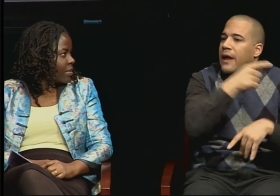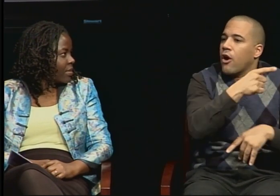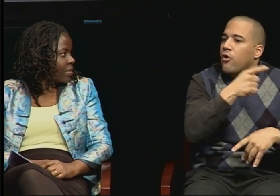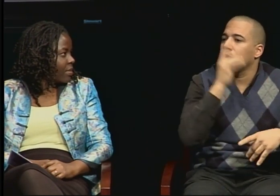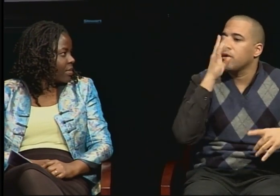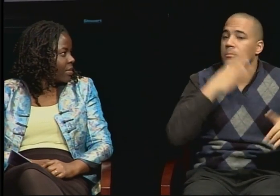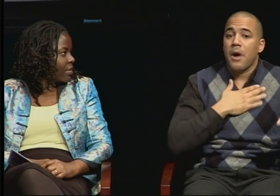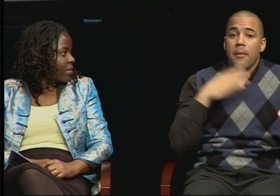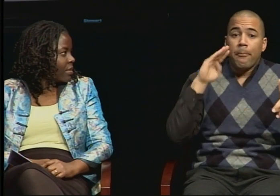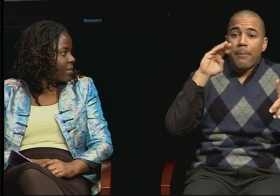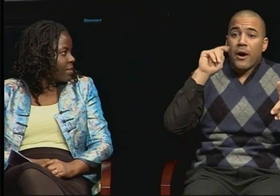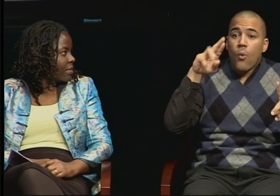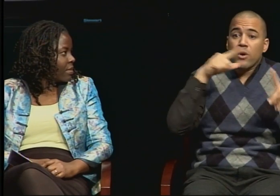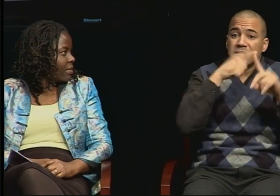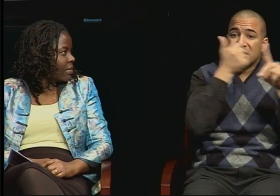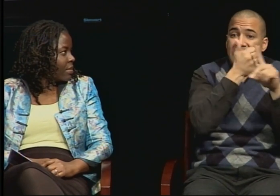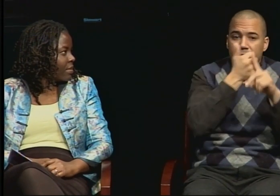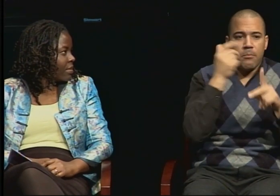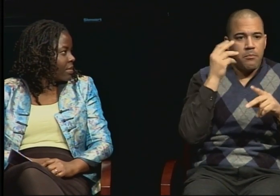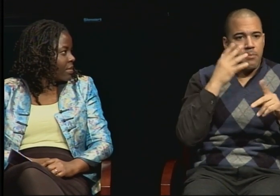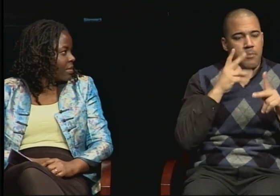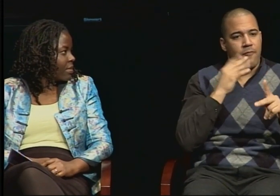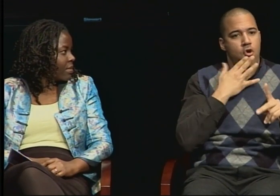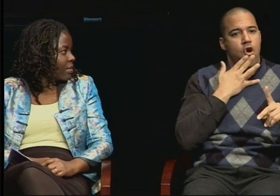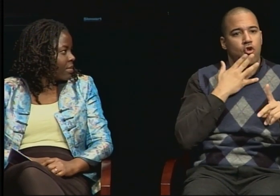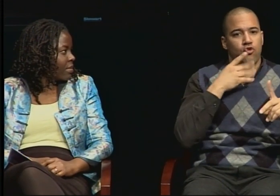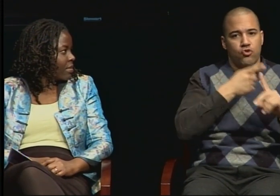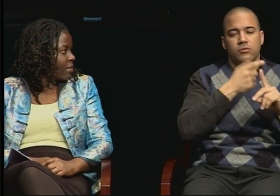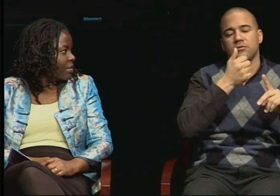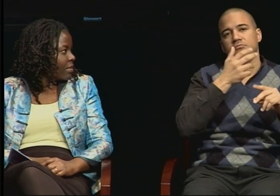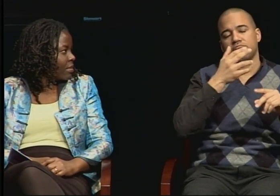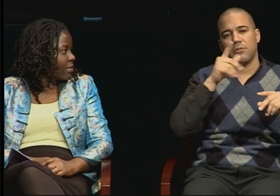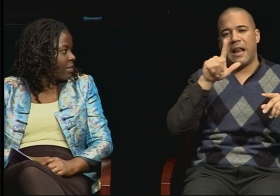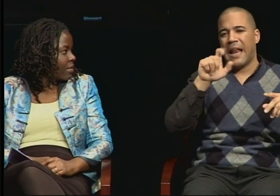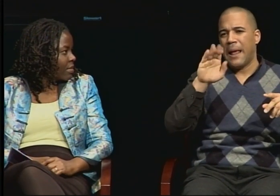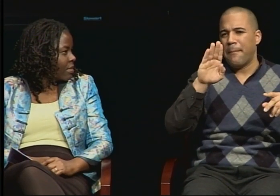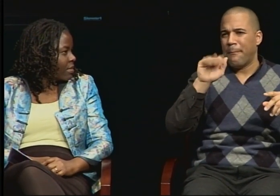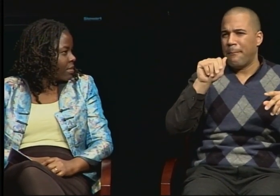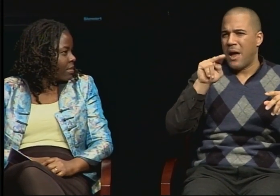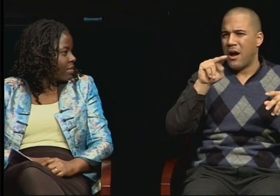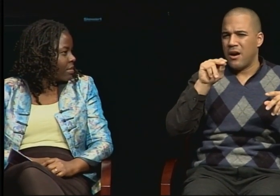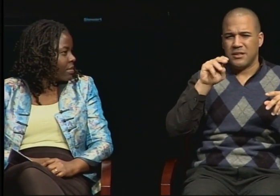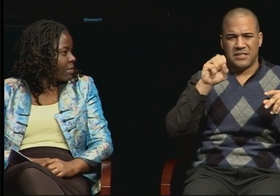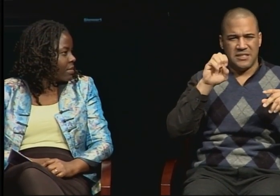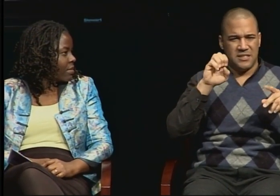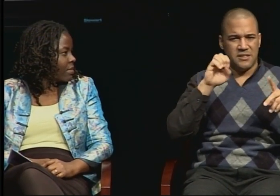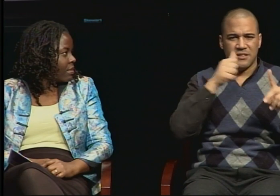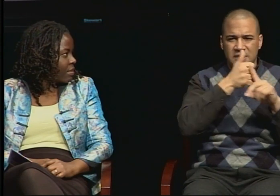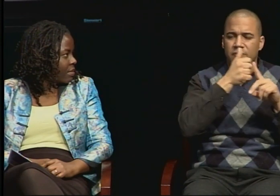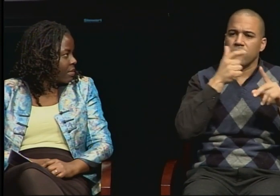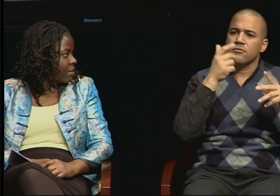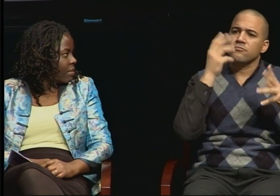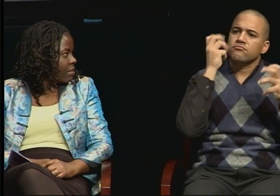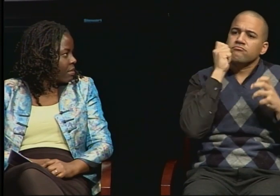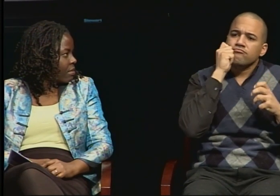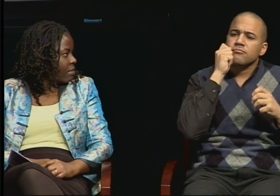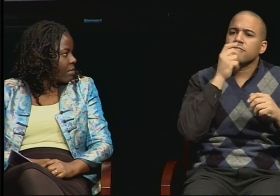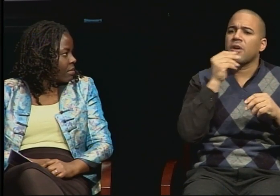It's very -- the person that I was working with in my lab was Lebanese.